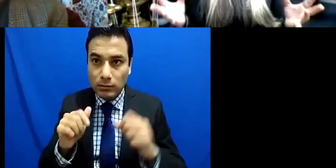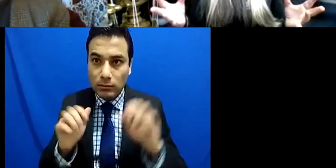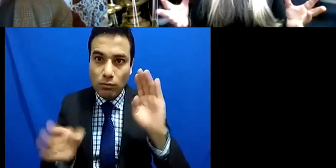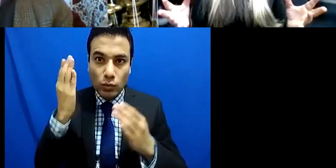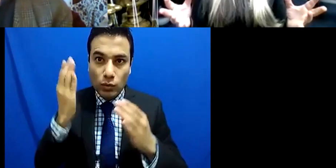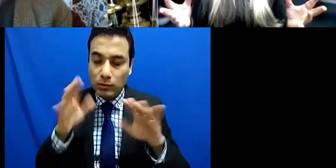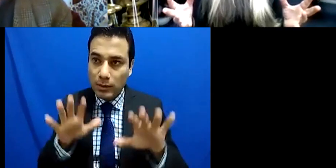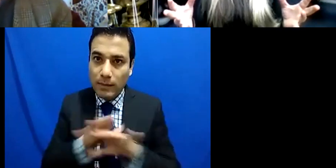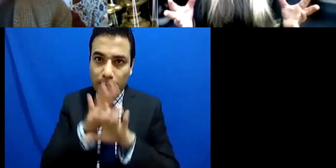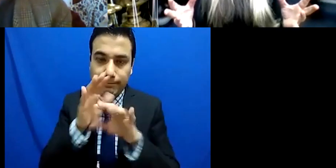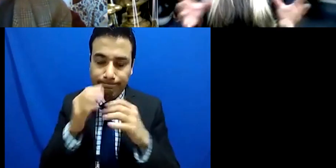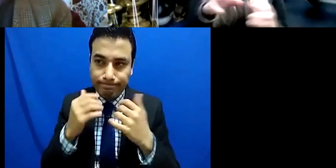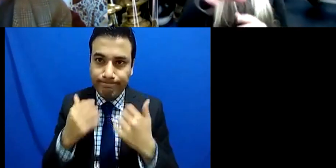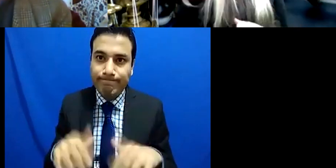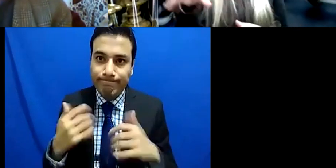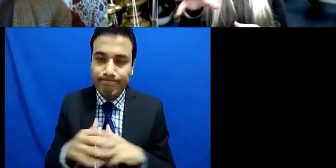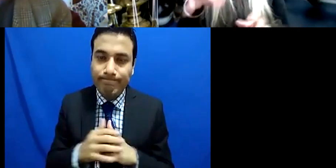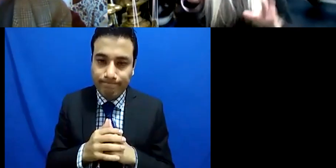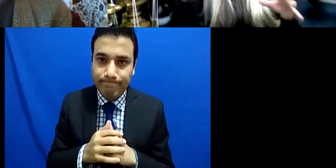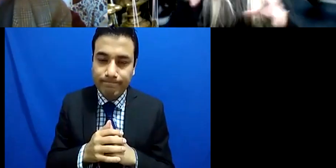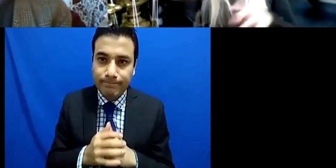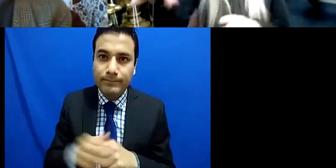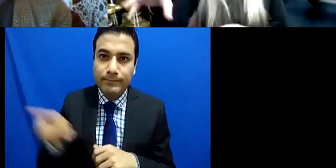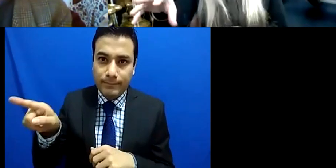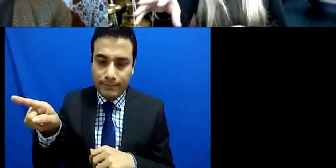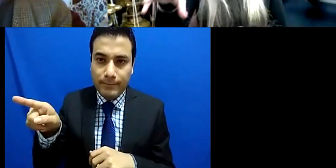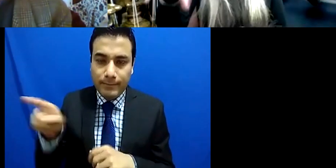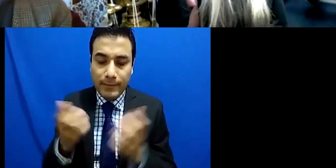situations and so this was an example I'm not saying I was extraordinary in any kind of way but